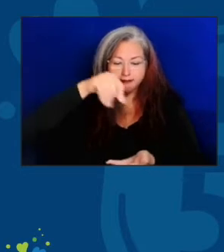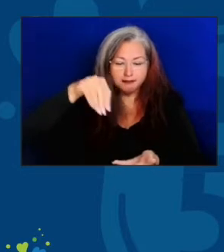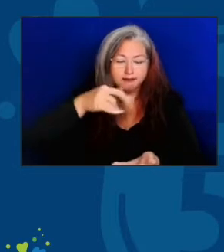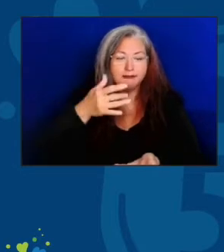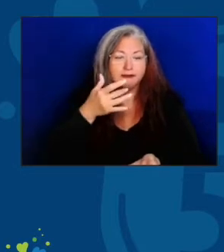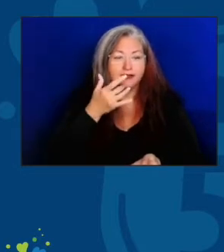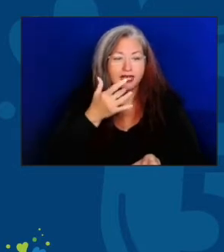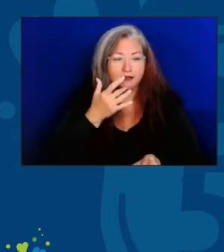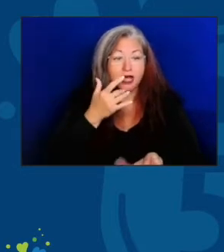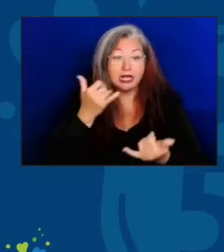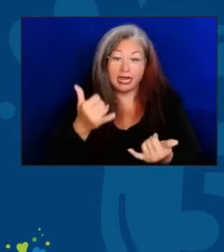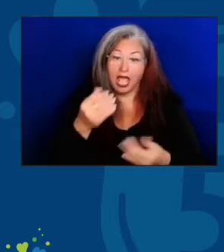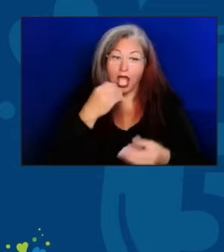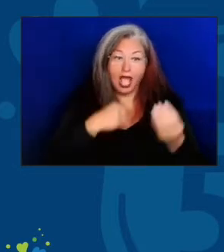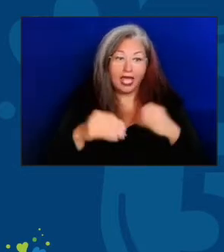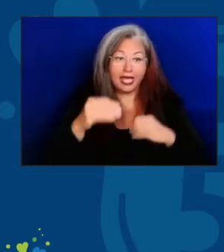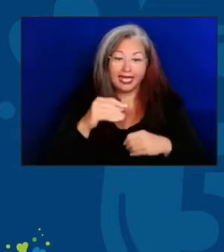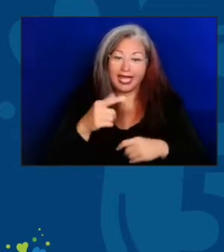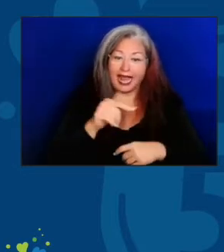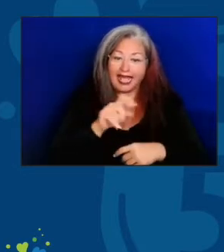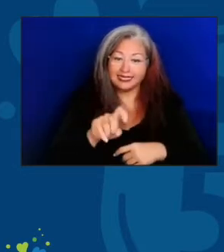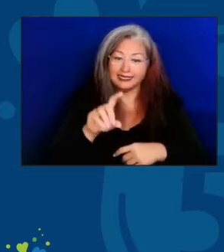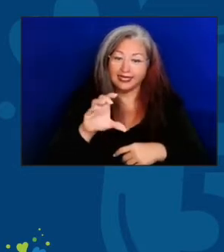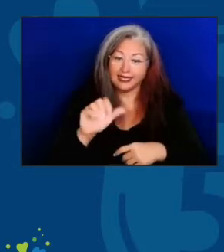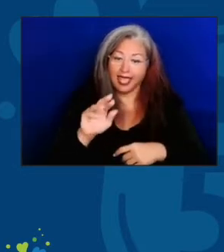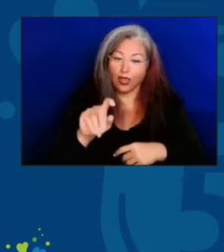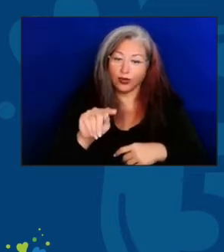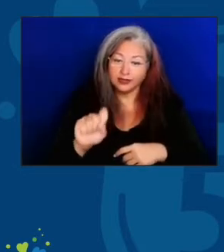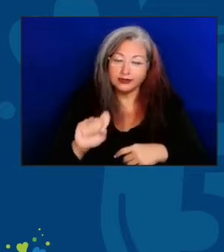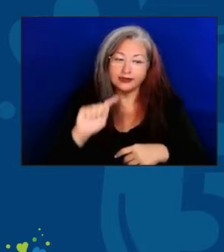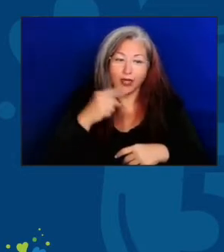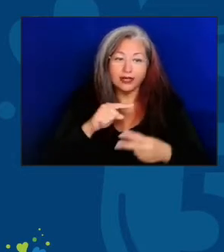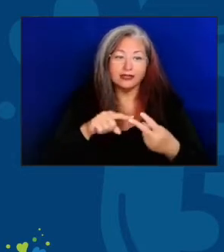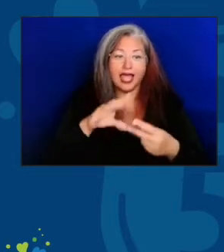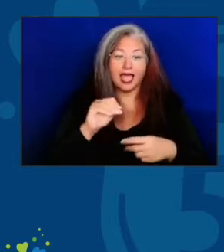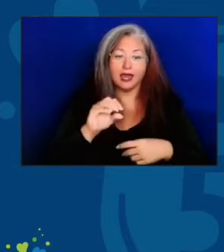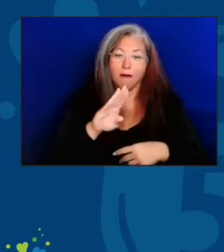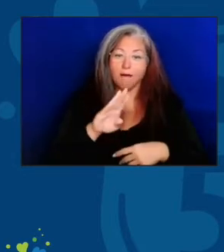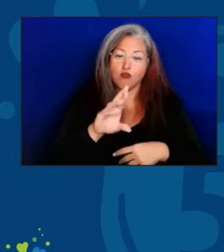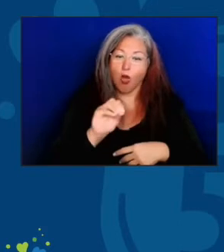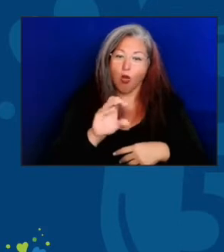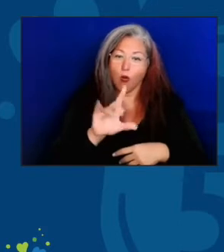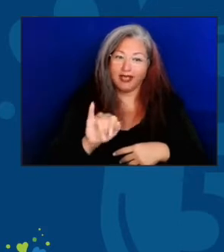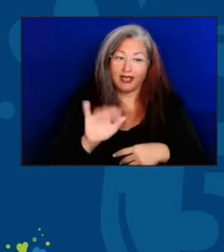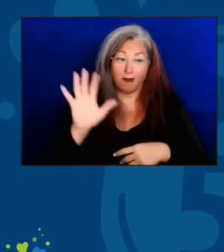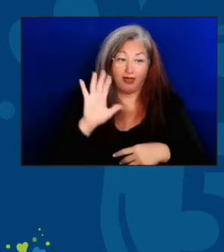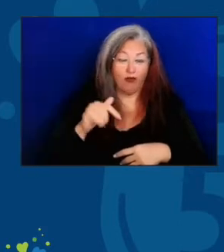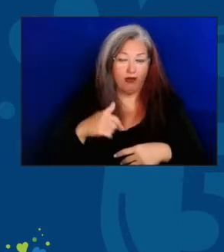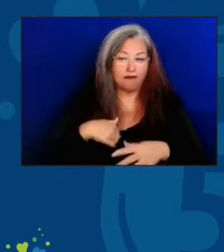I now eat glazed carrots and I eat broccoli sprouts that I used to didn't eat. - Sprouts.